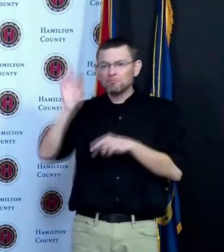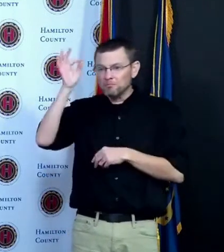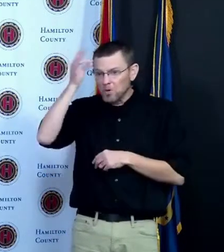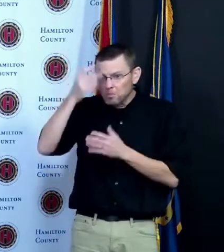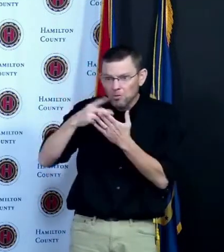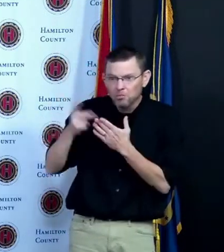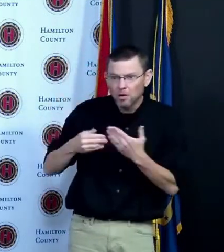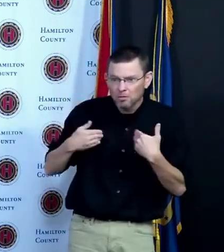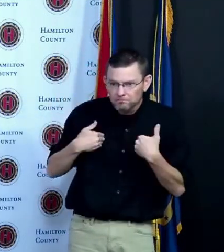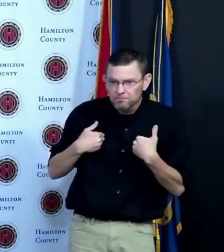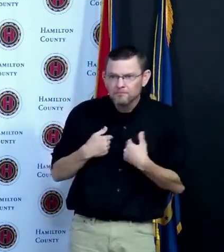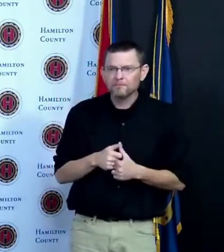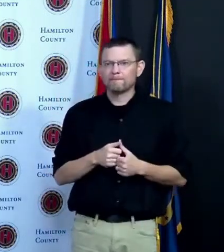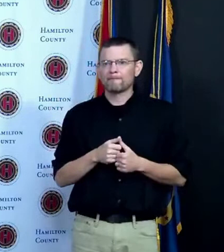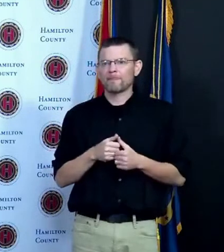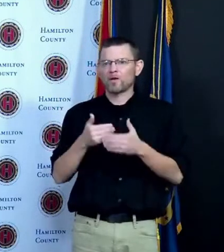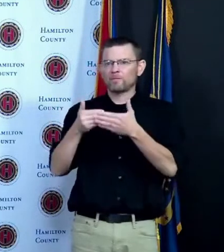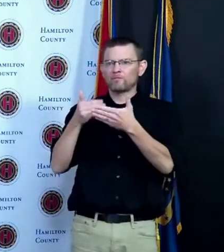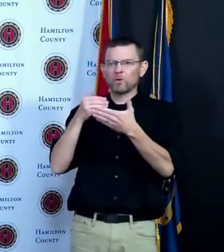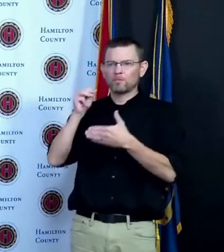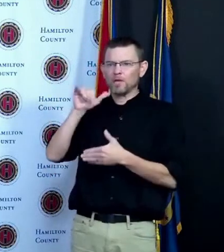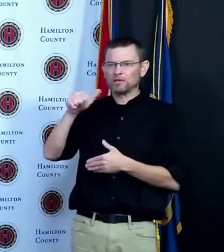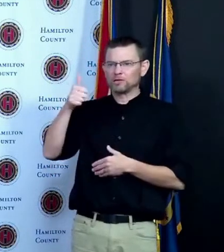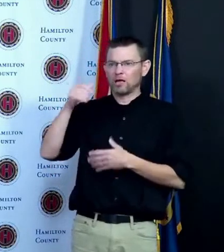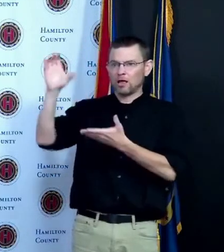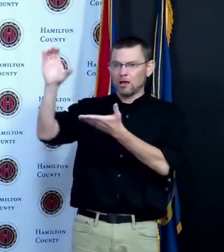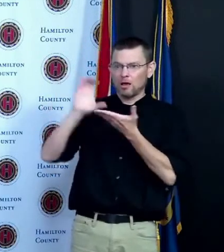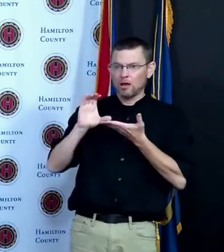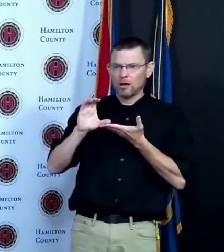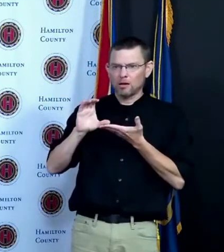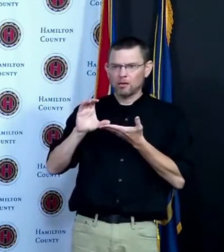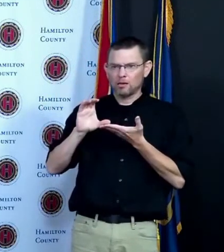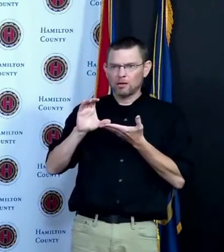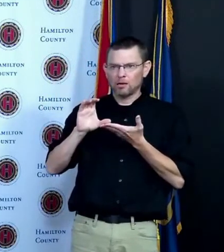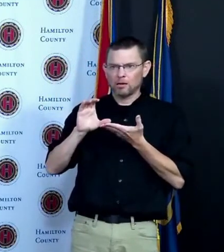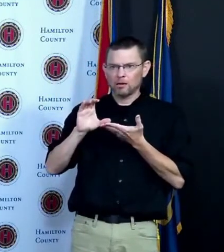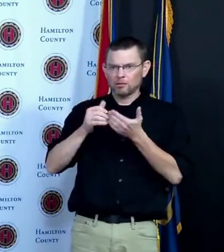get our allocation but there there's money available right now all right so with that